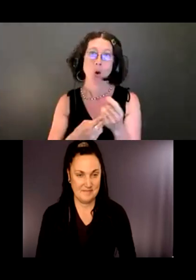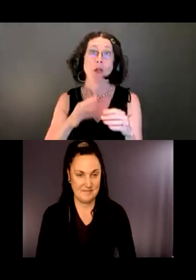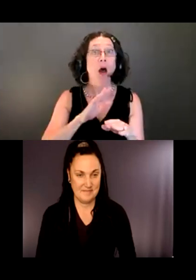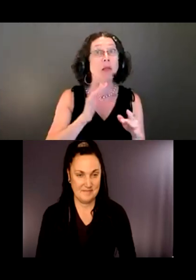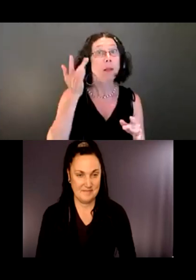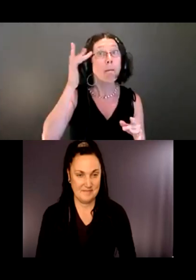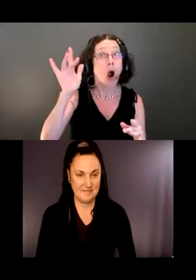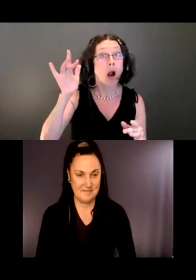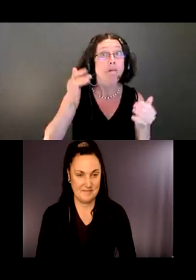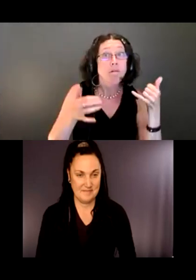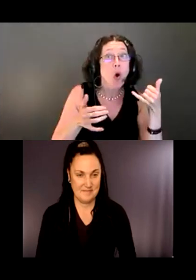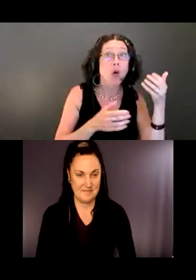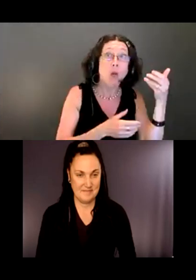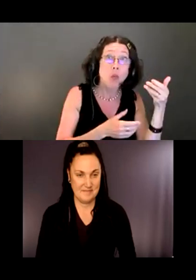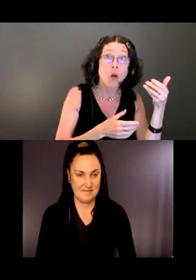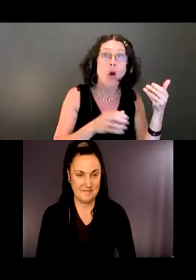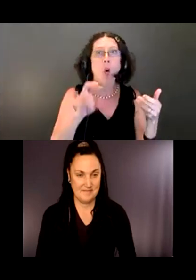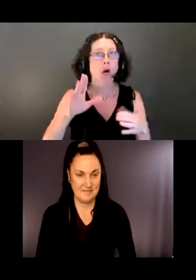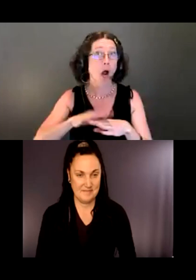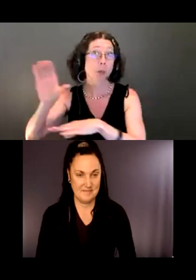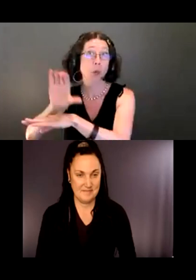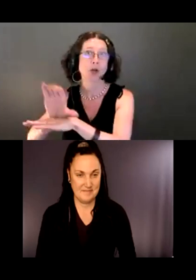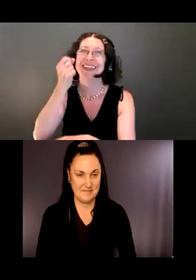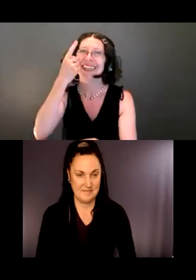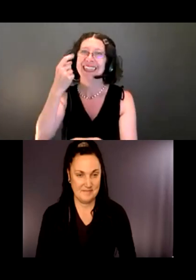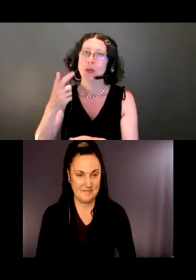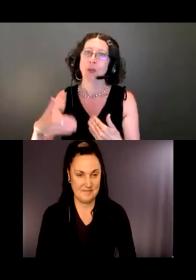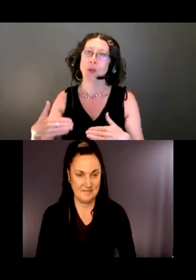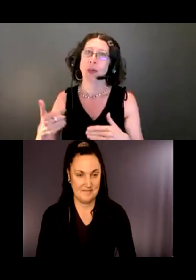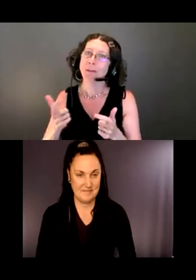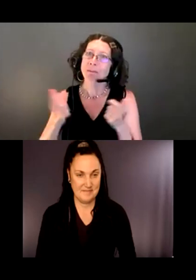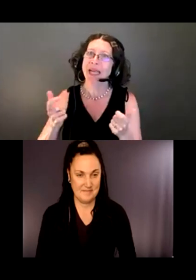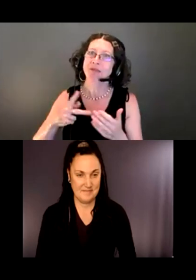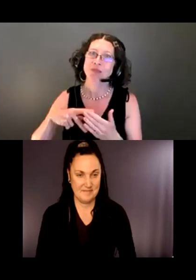So we would work with the City of Bellevue to make sure we had the right content.